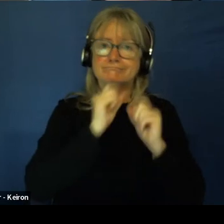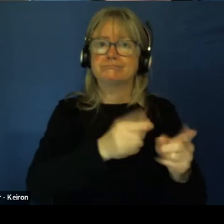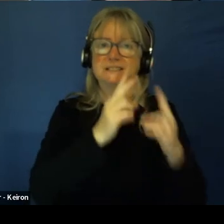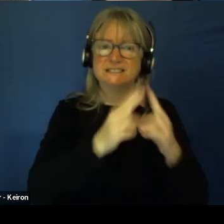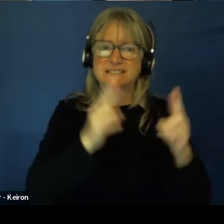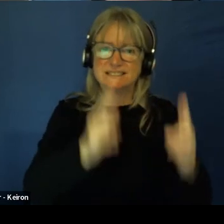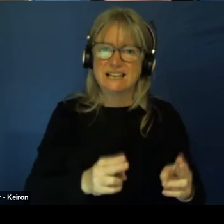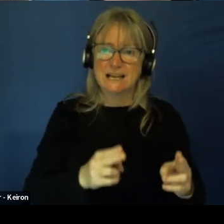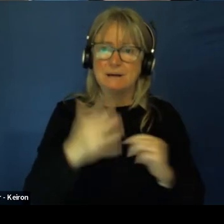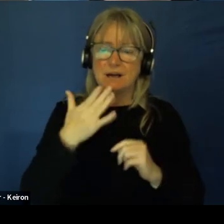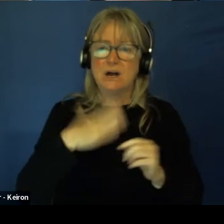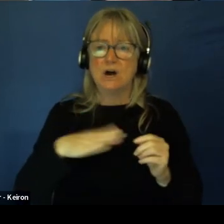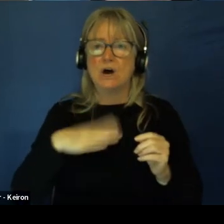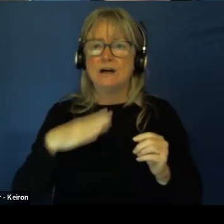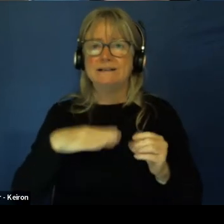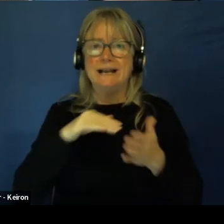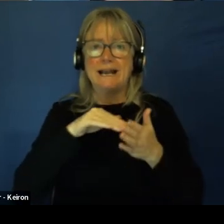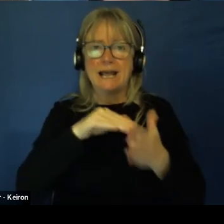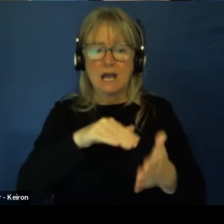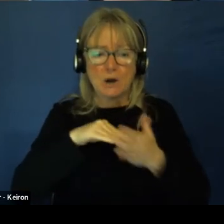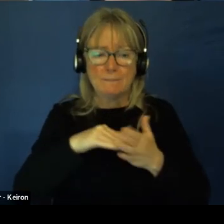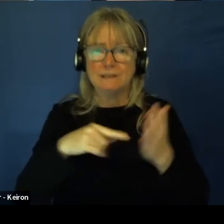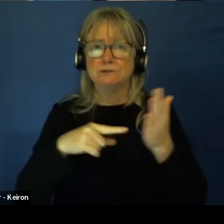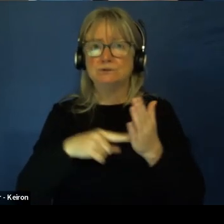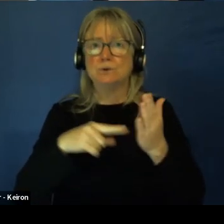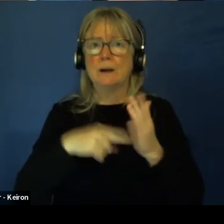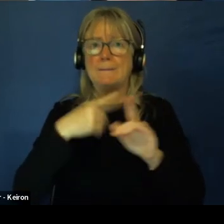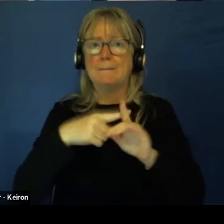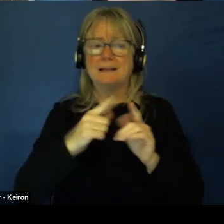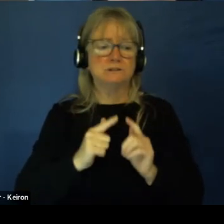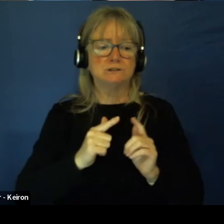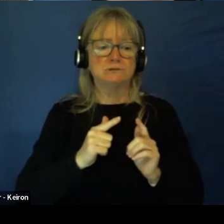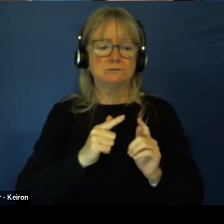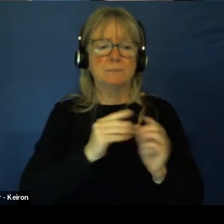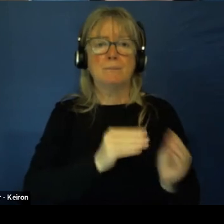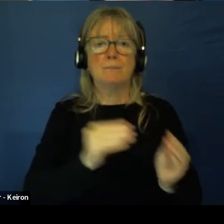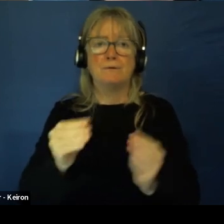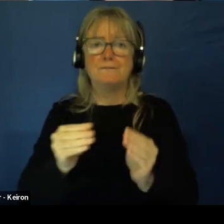I also needed help. We've totally chain and transport. I needed someone to help me.